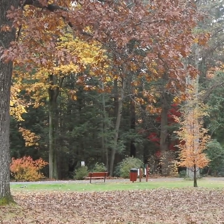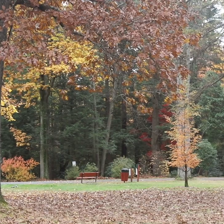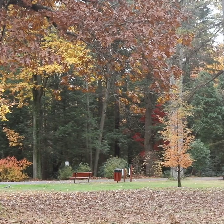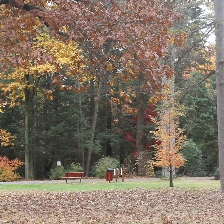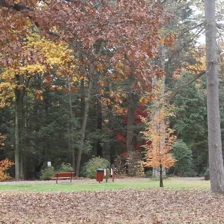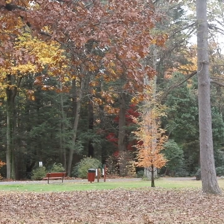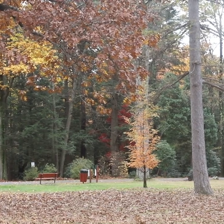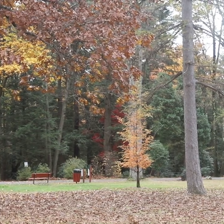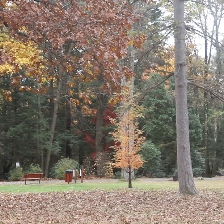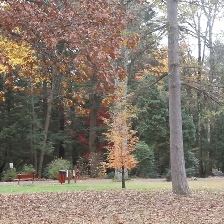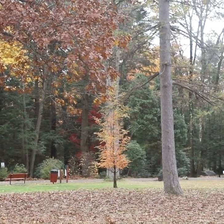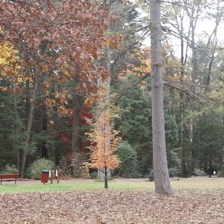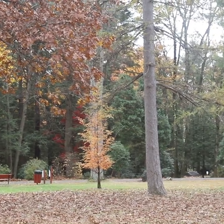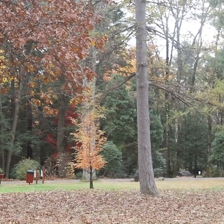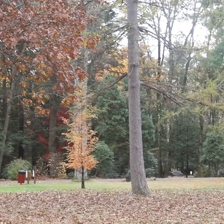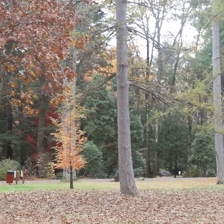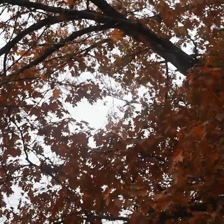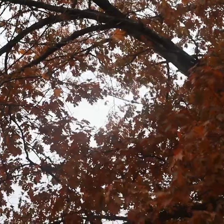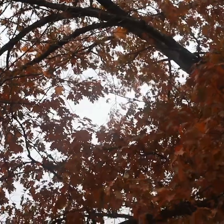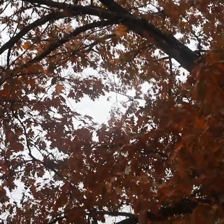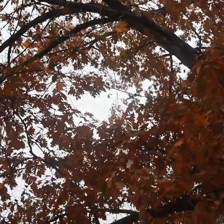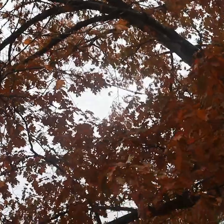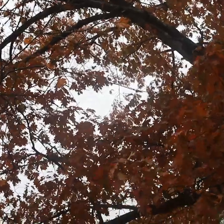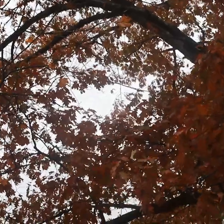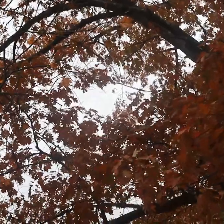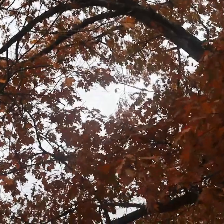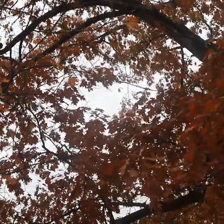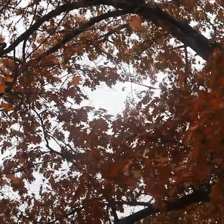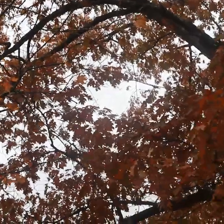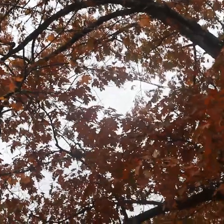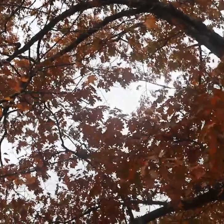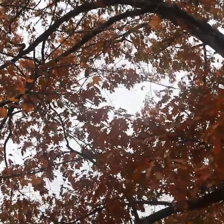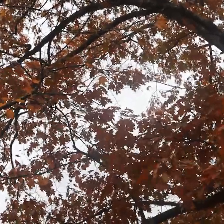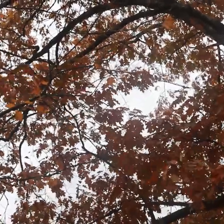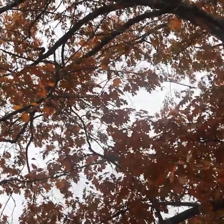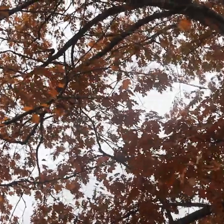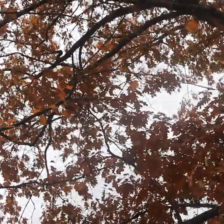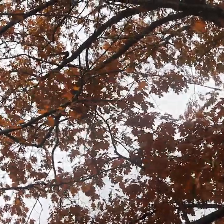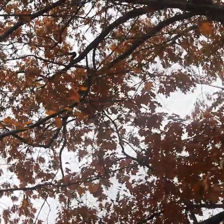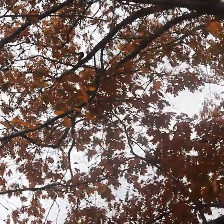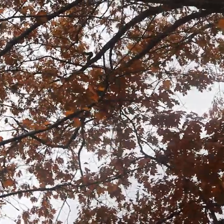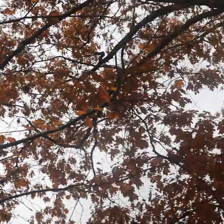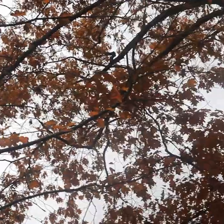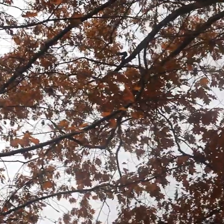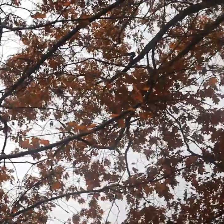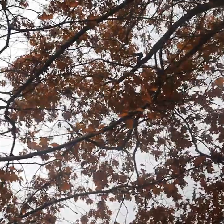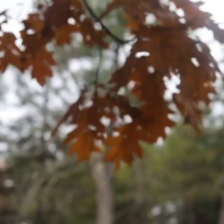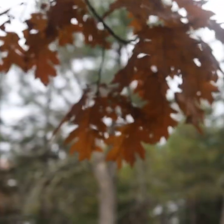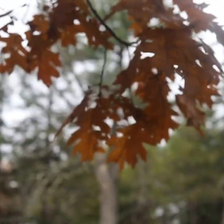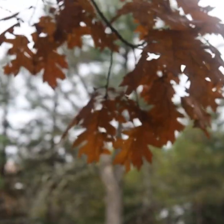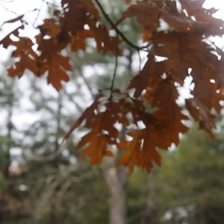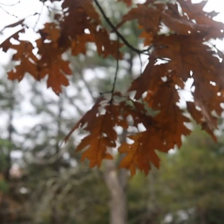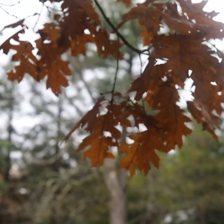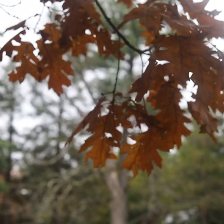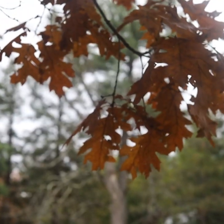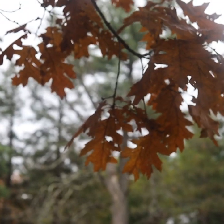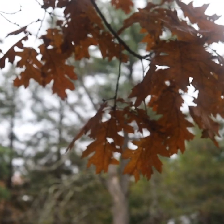as this kind of frivolous time of monsters and witches and skeletons and you know trick-or-treating. For us this is a very